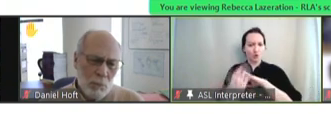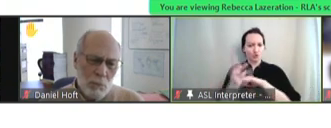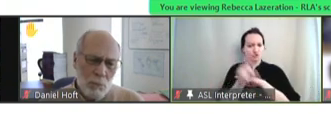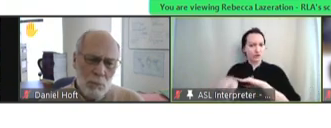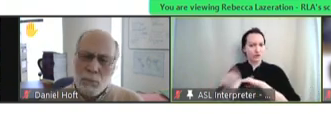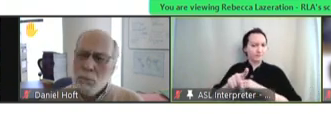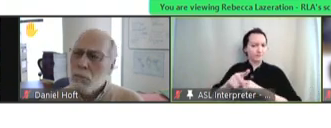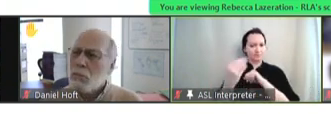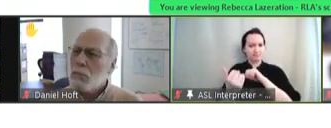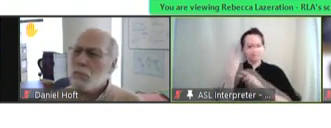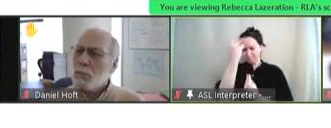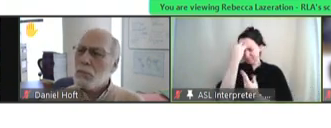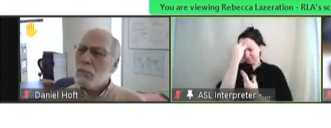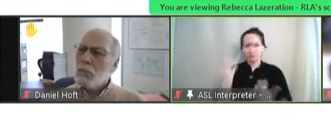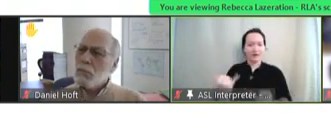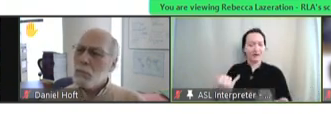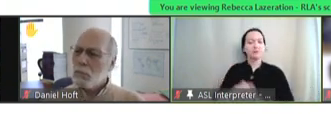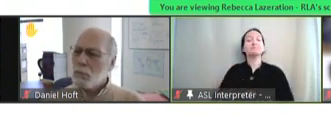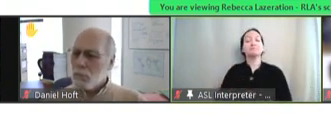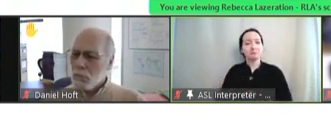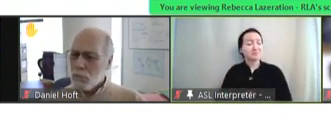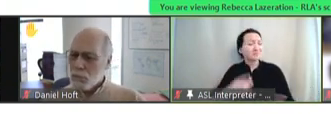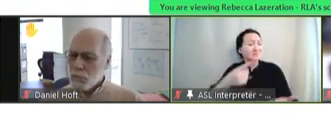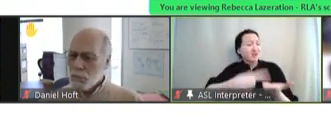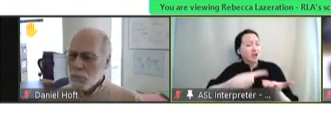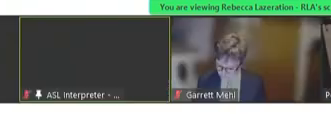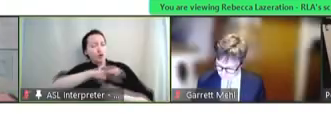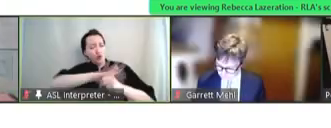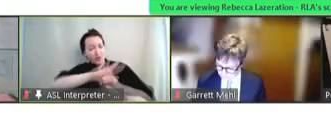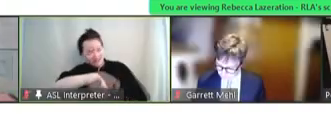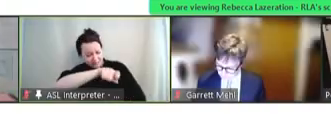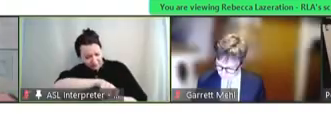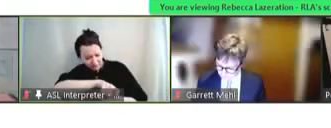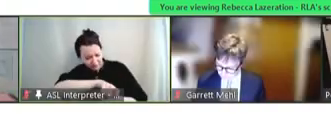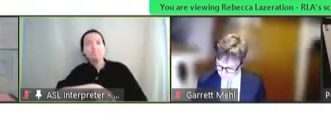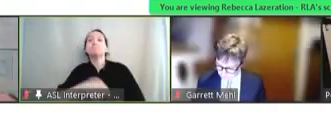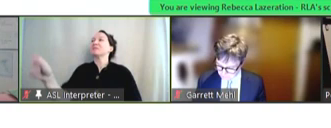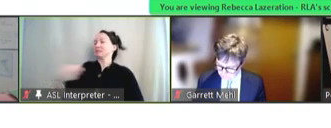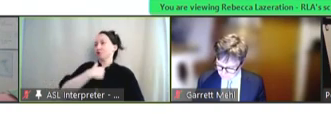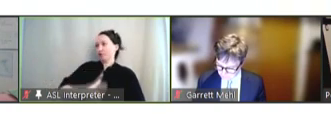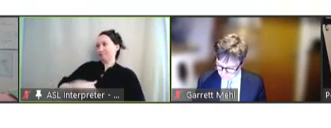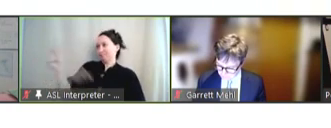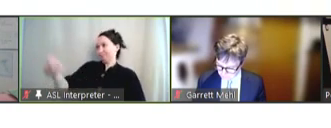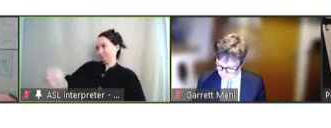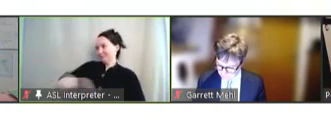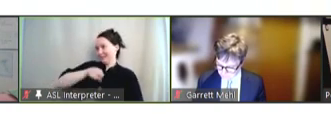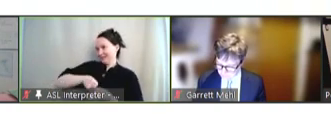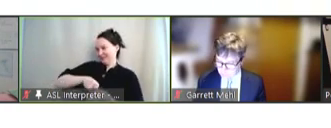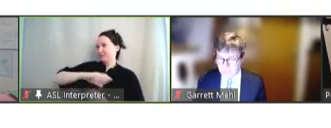Peter Hotez: We're talking about COVID specifically, or? John Douglas: Yeah, I'm sorry. Yeah. COVID. Exactly. [affirmative]